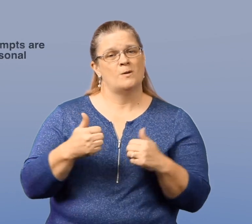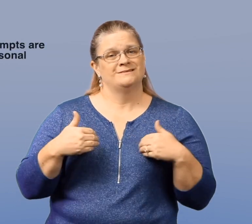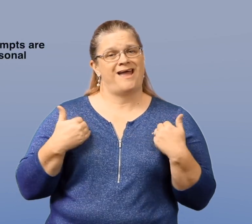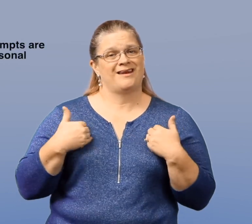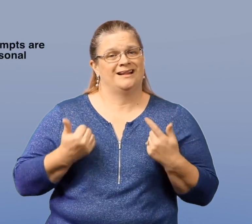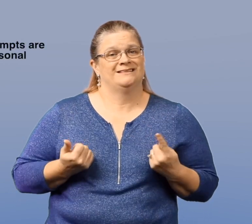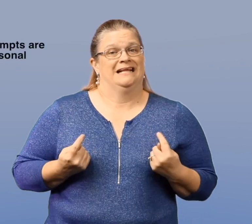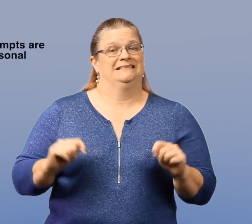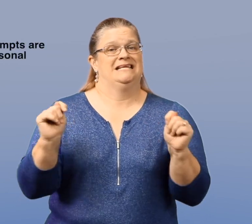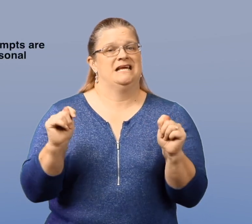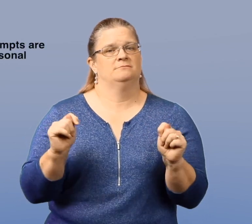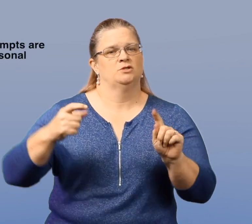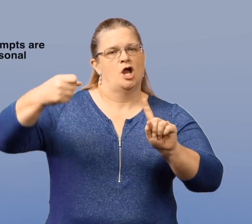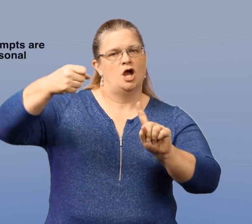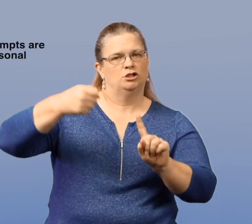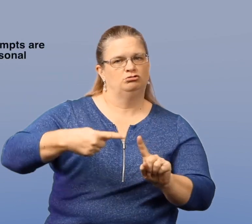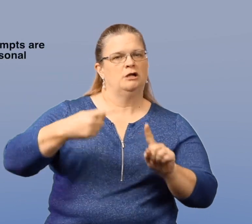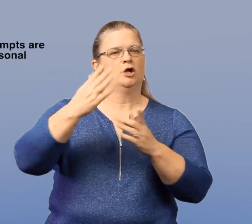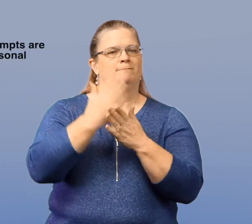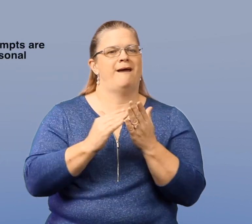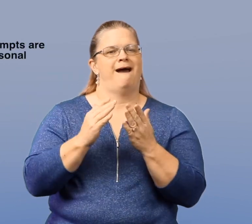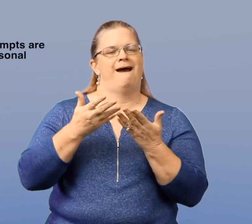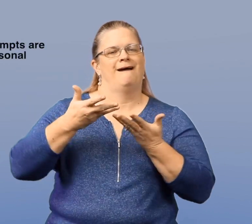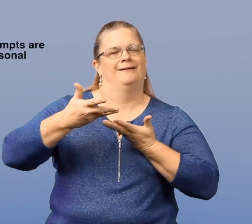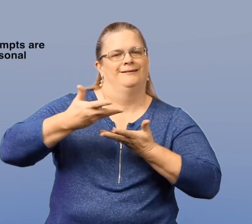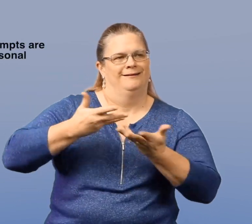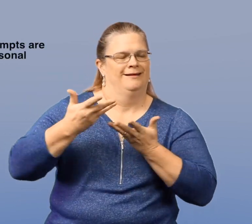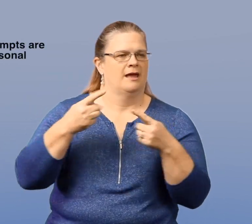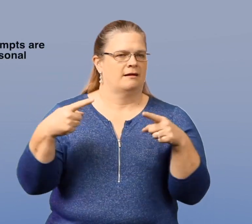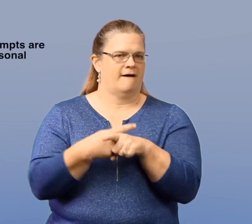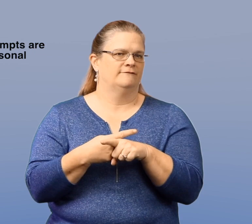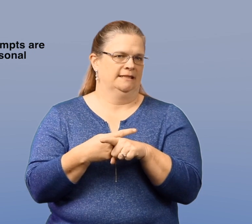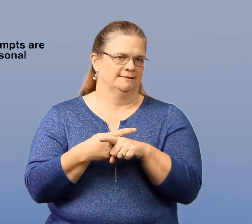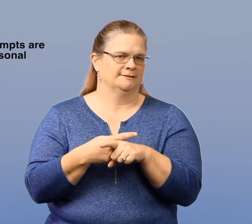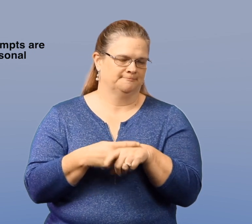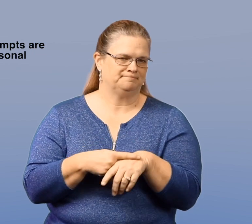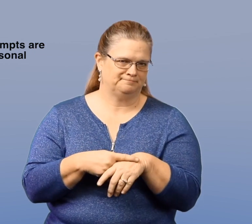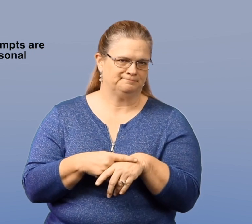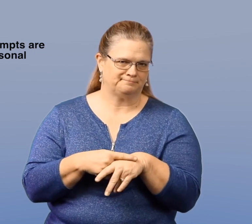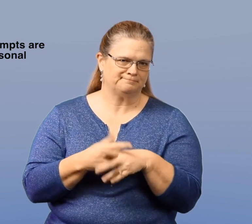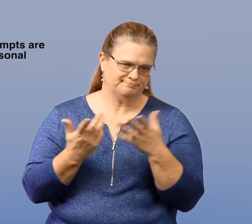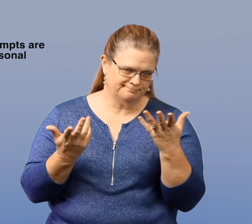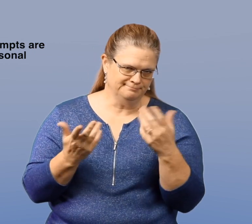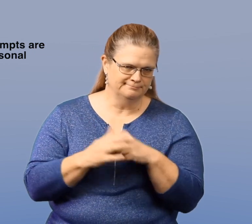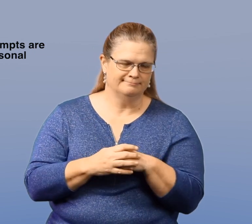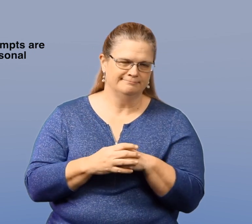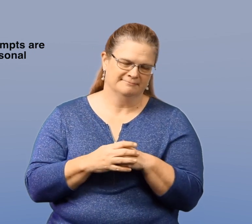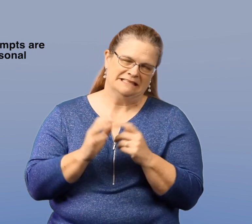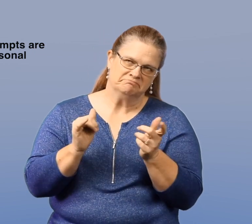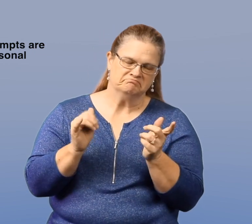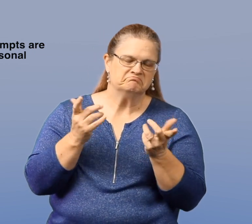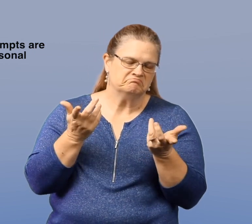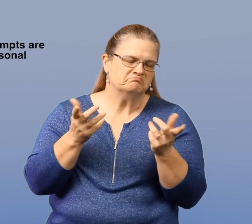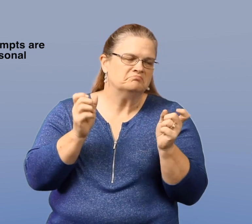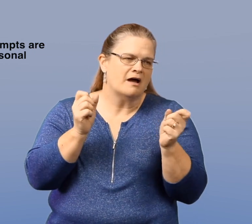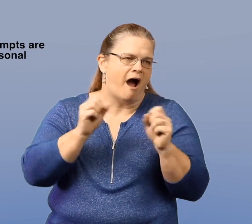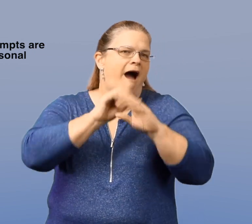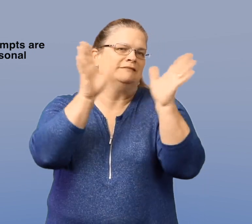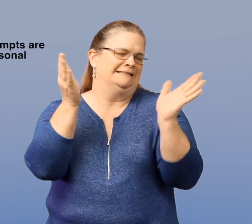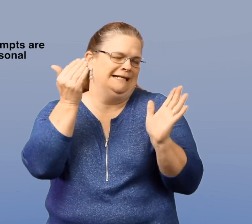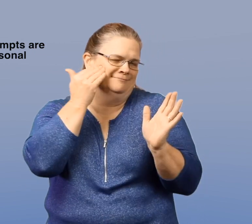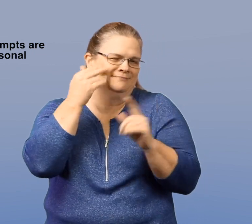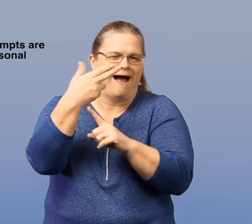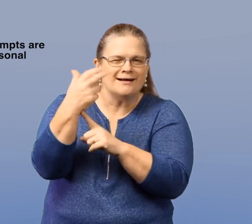Most adolescent attempts are triggered by social conflict, which, obviously knowing high school